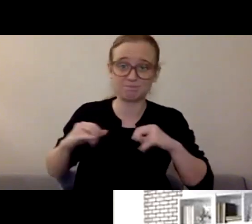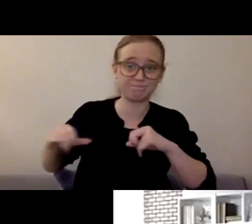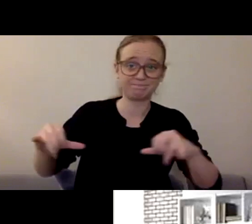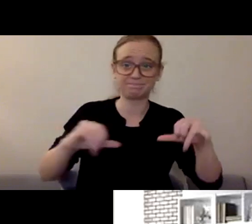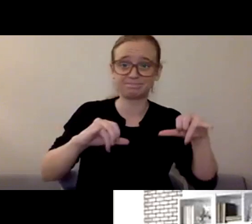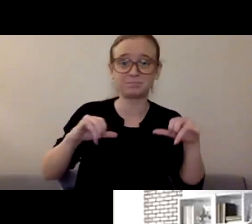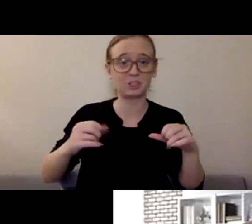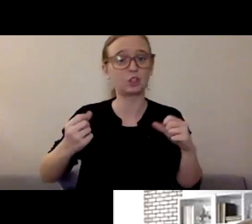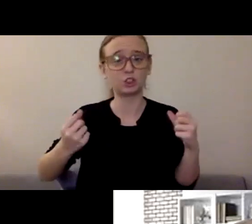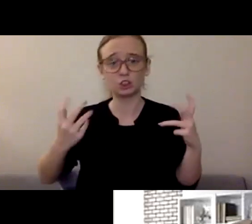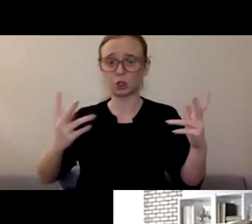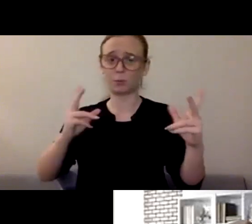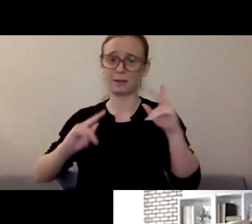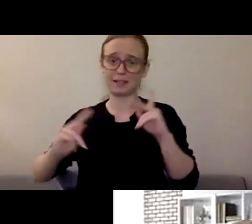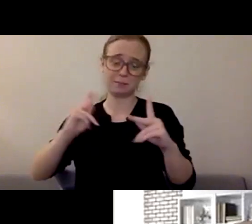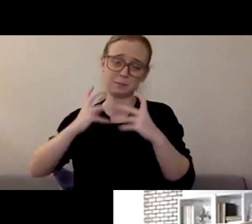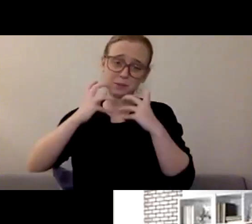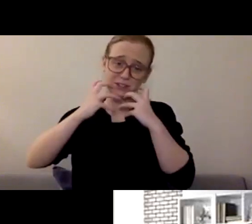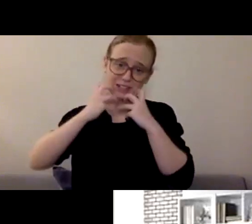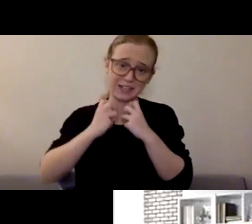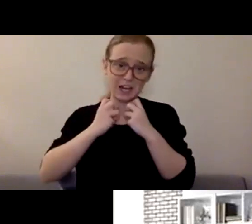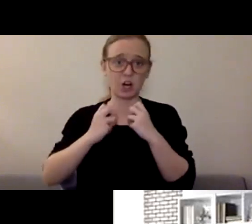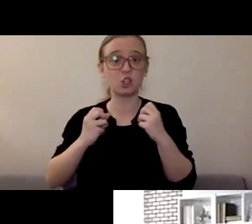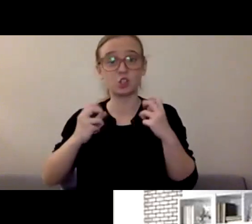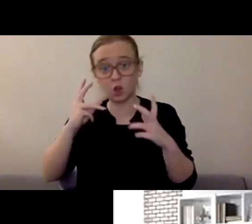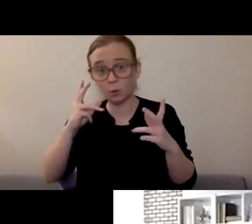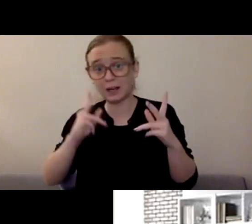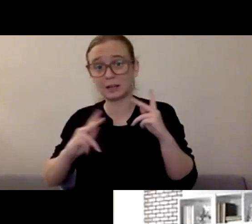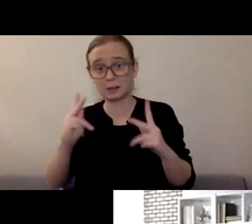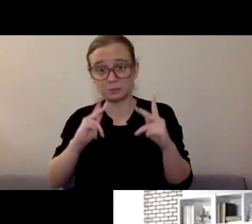we don't know it all either. we wanna help each other,